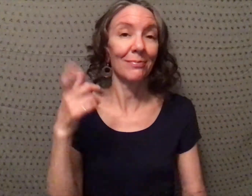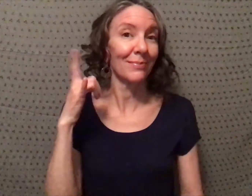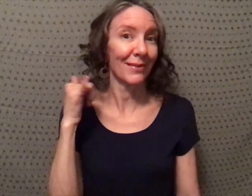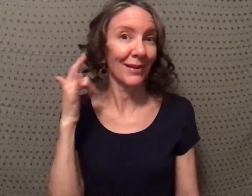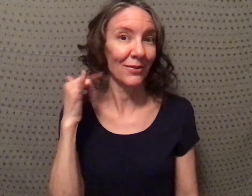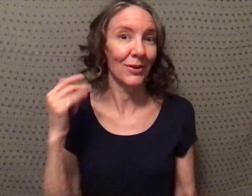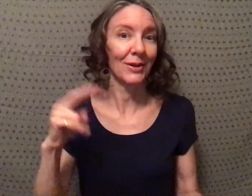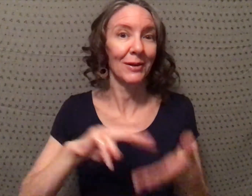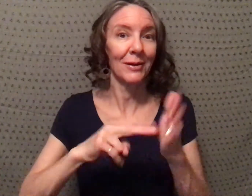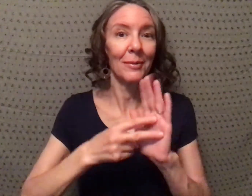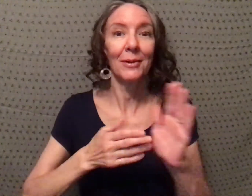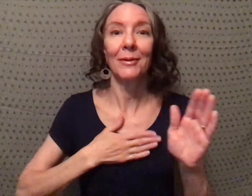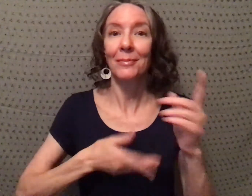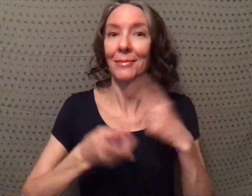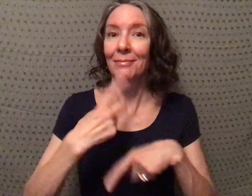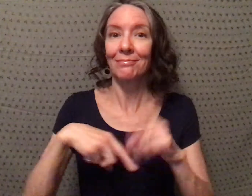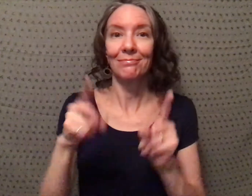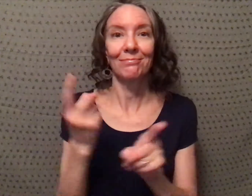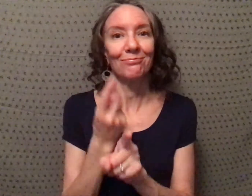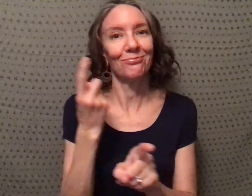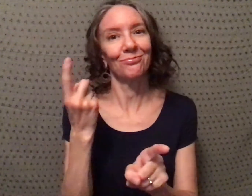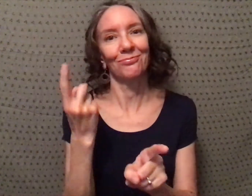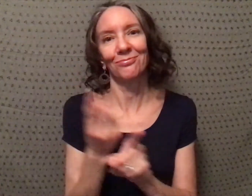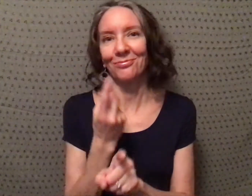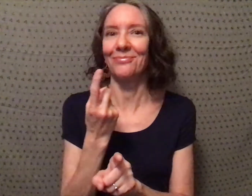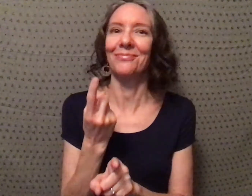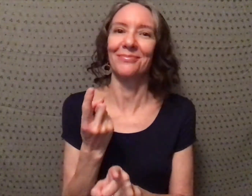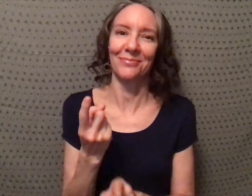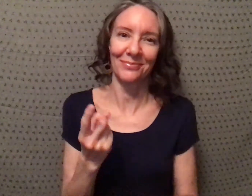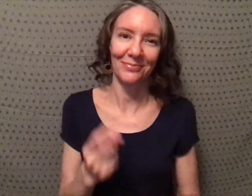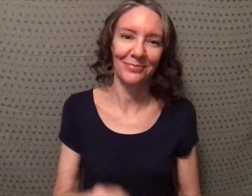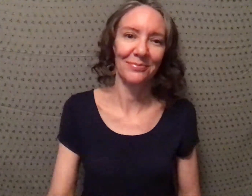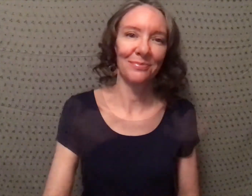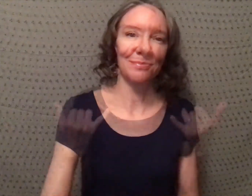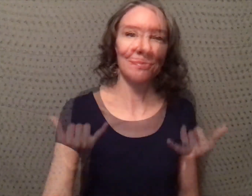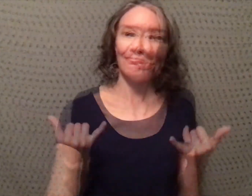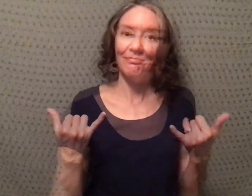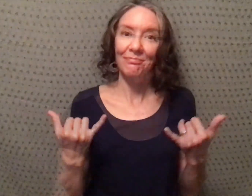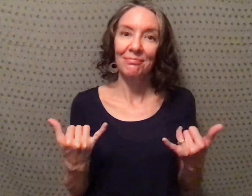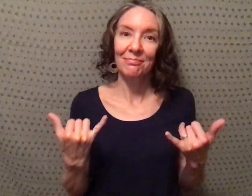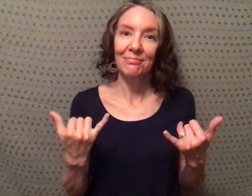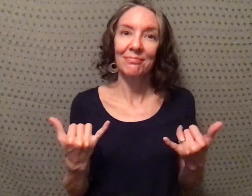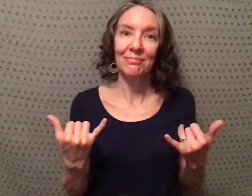California, and so that means that my signs are accurate.